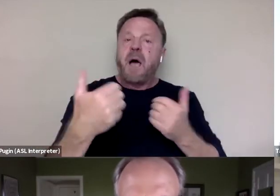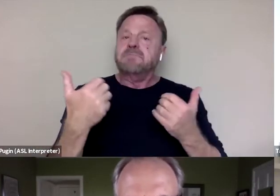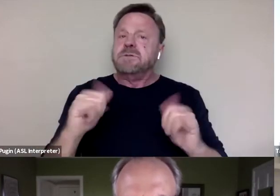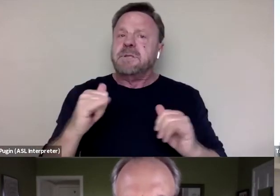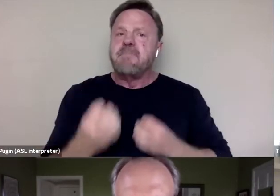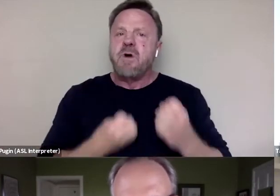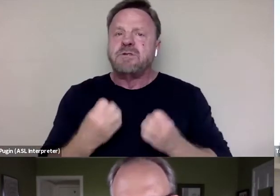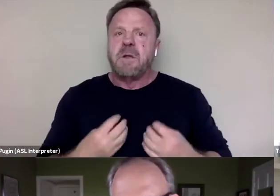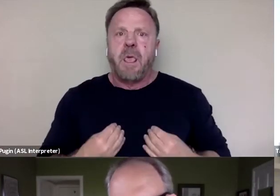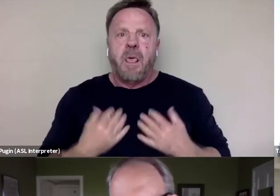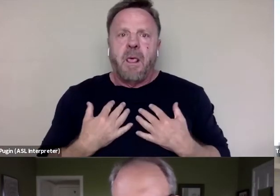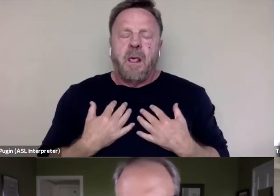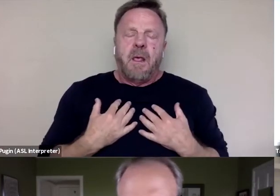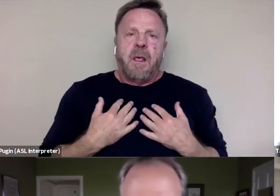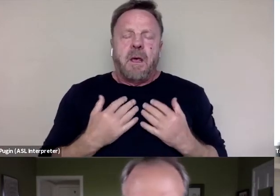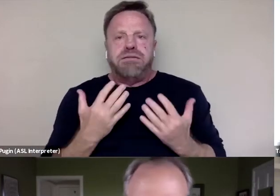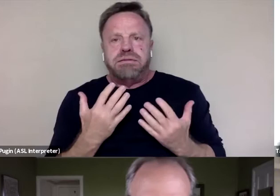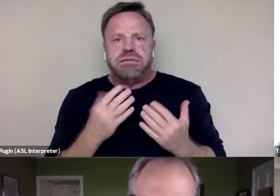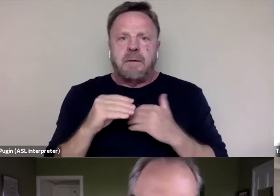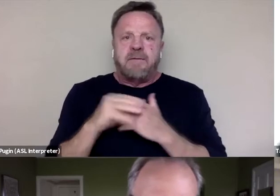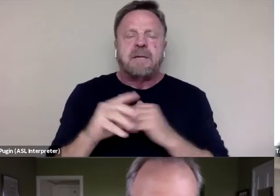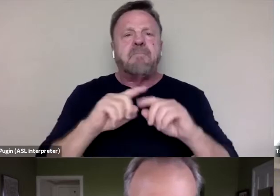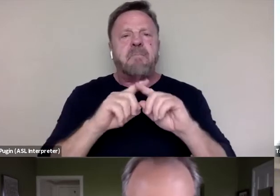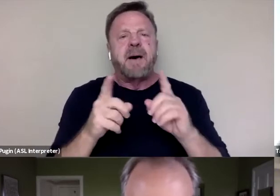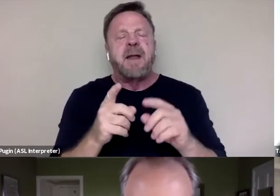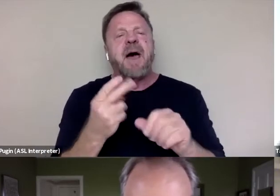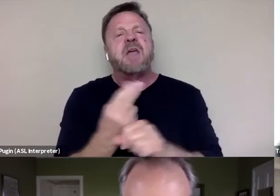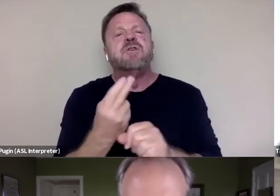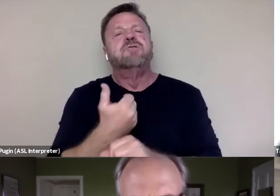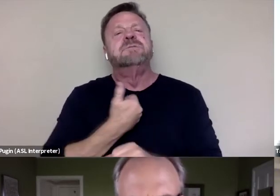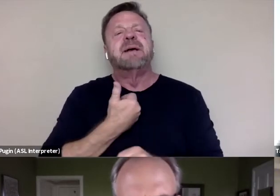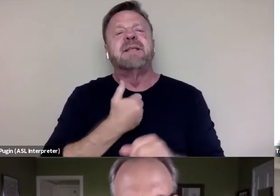But when I sort of use myself as a sort of test case,